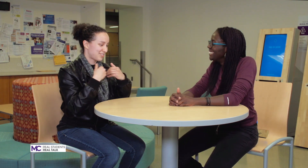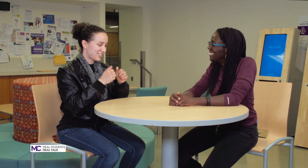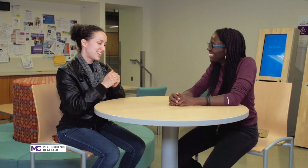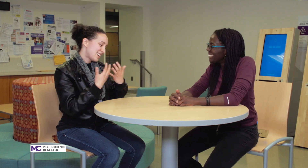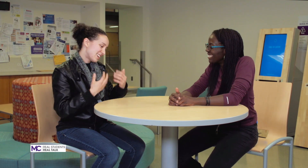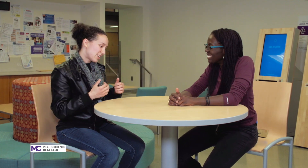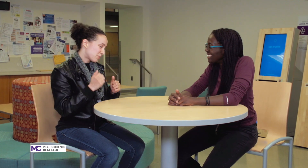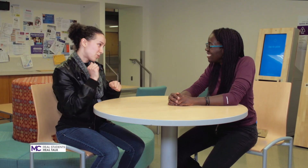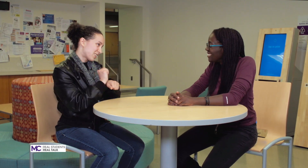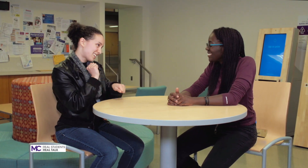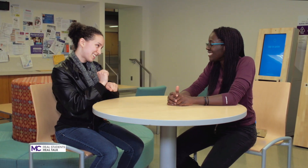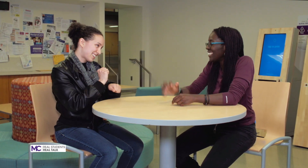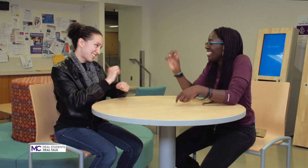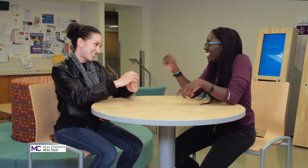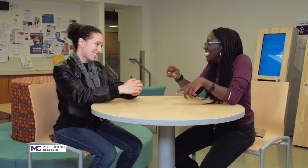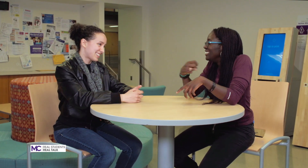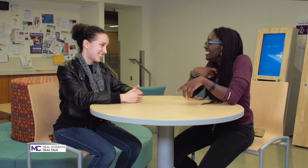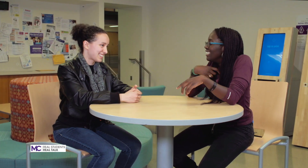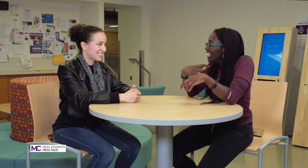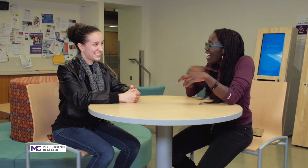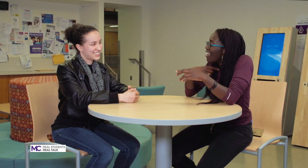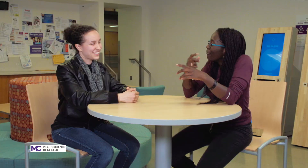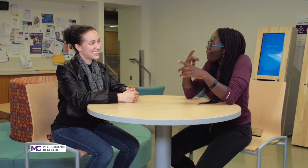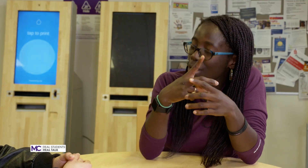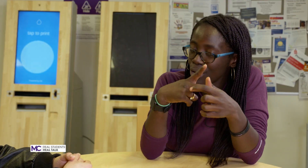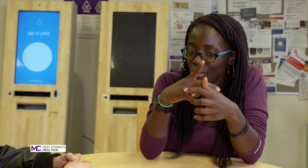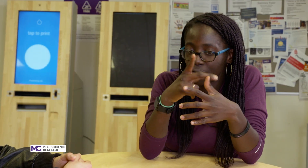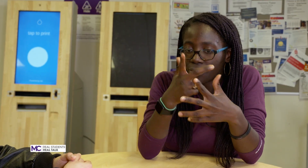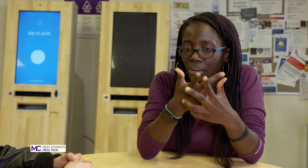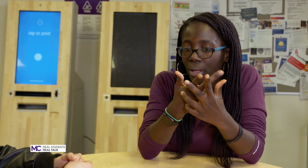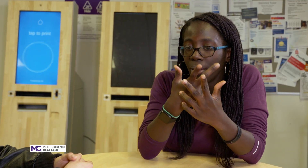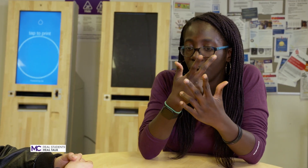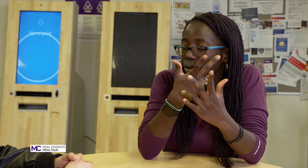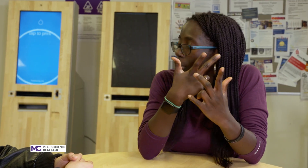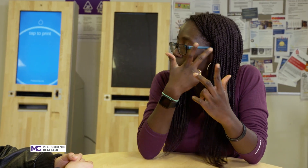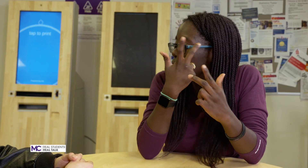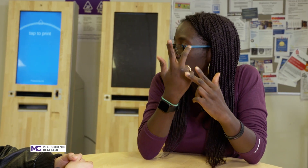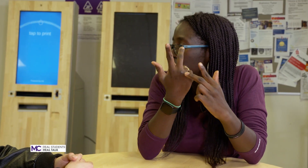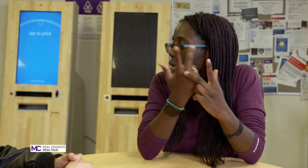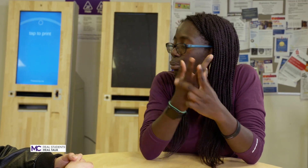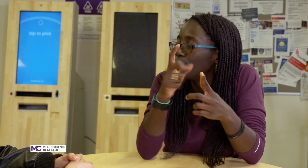of a lot of work I have noted that we